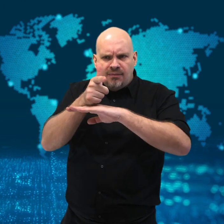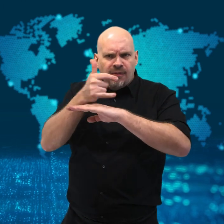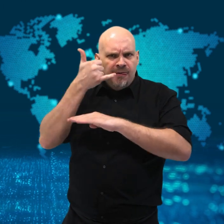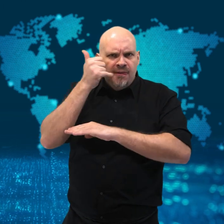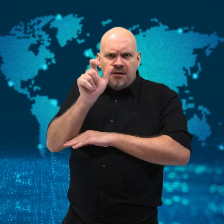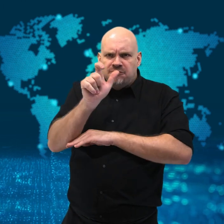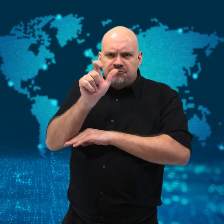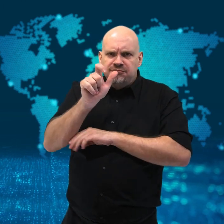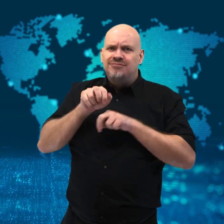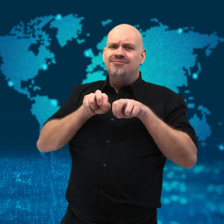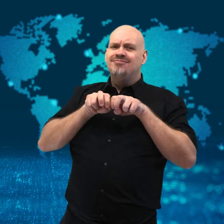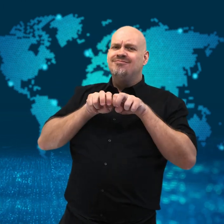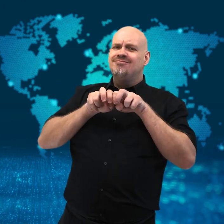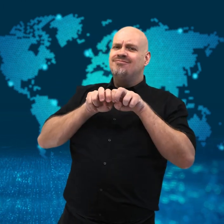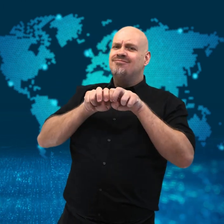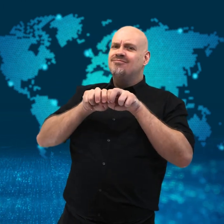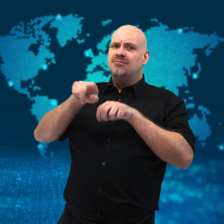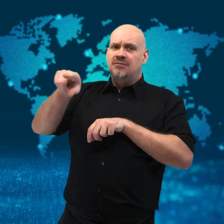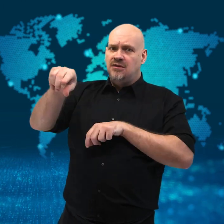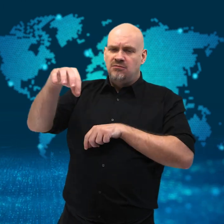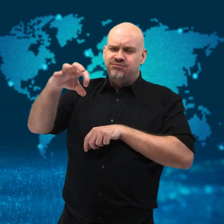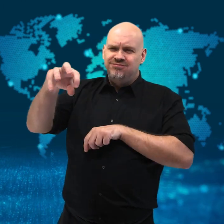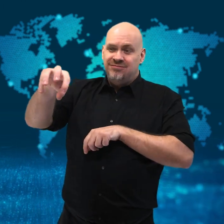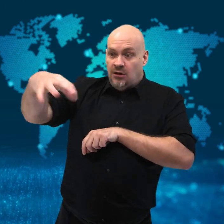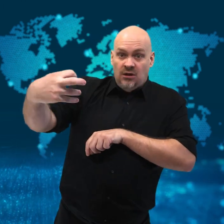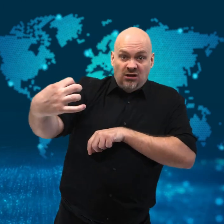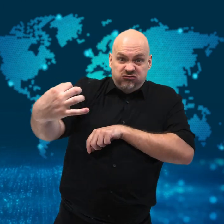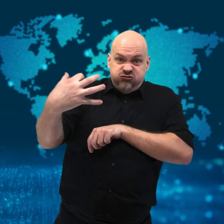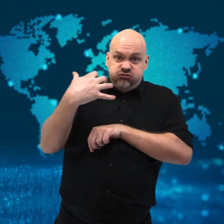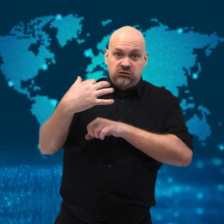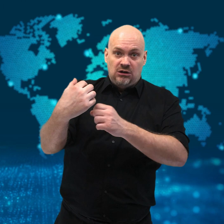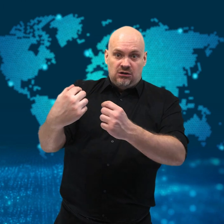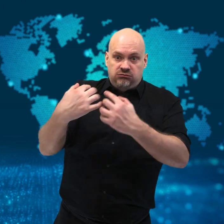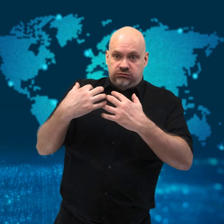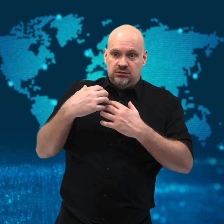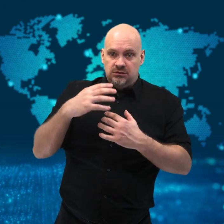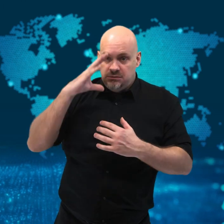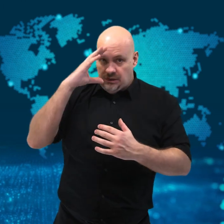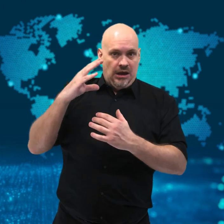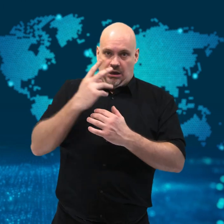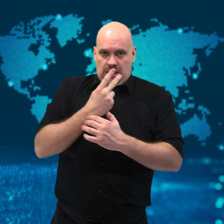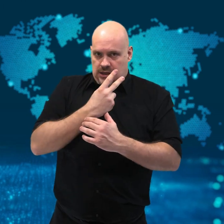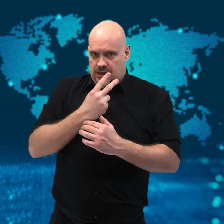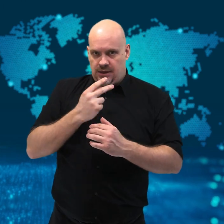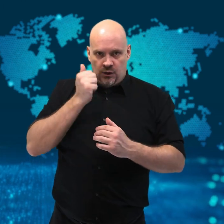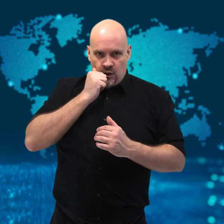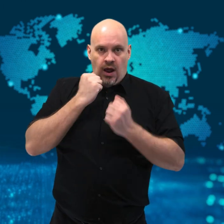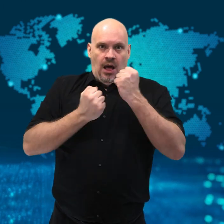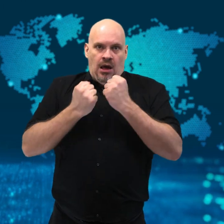He and his daughter escaped safely, but 20 minutes later,